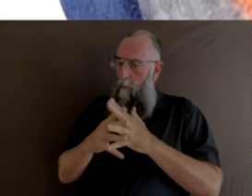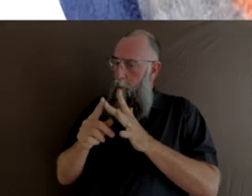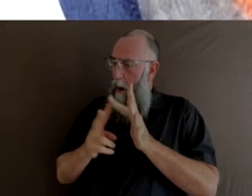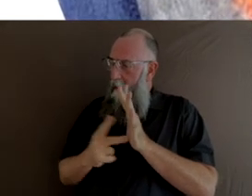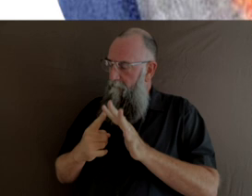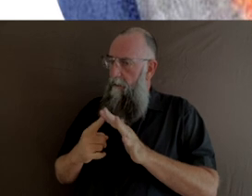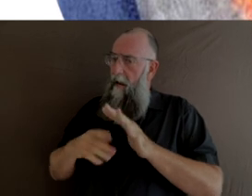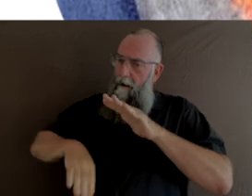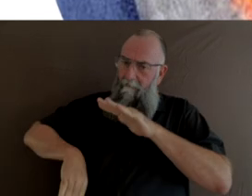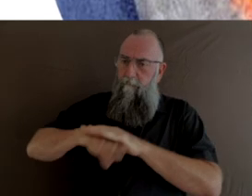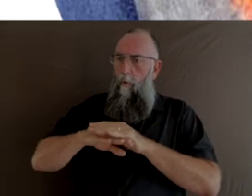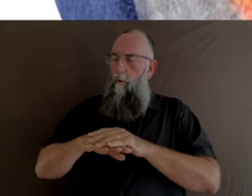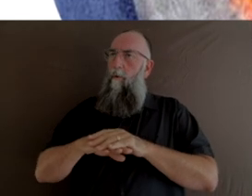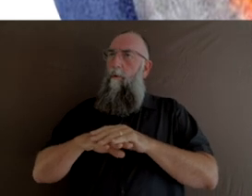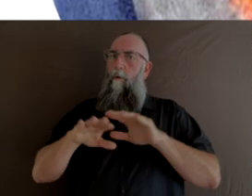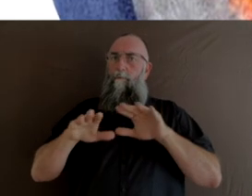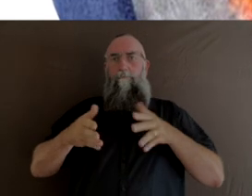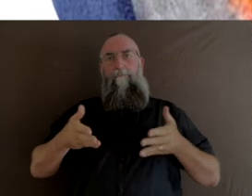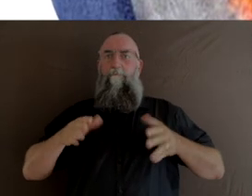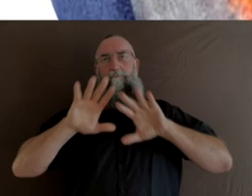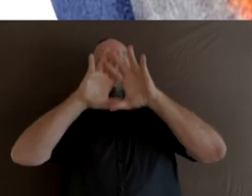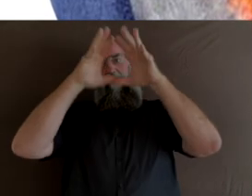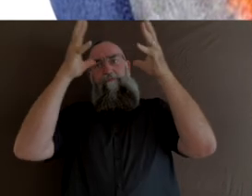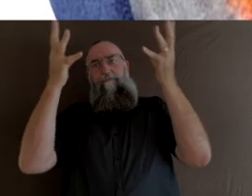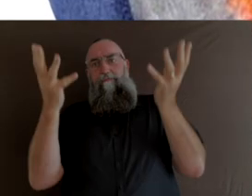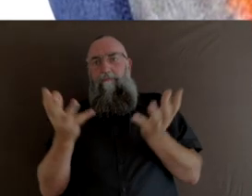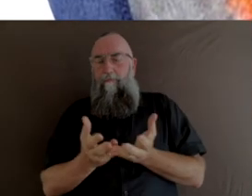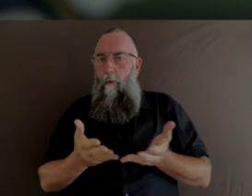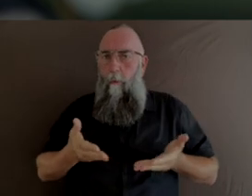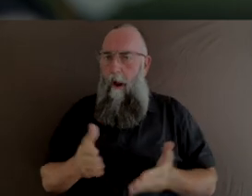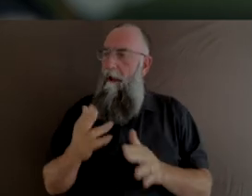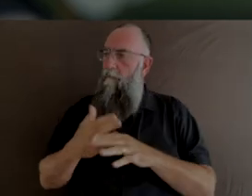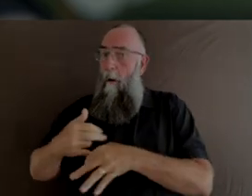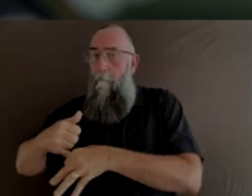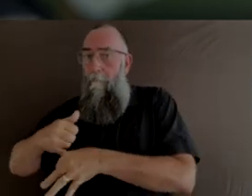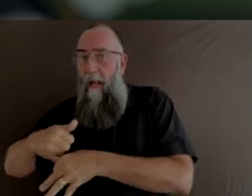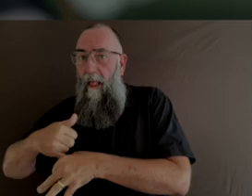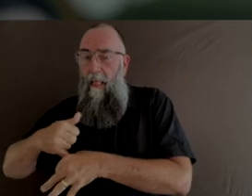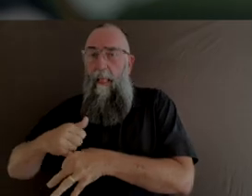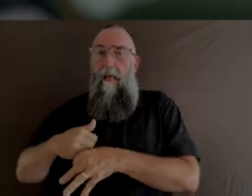within the narrow constraints of the current medical paradigm. I found that particularly challenging.